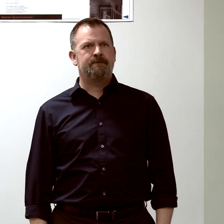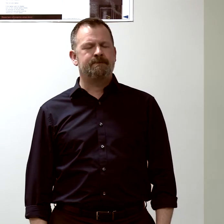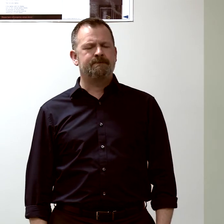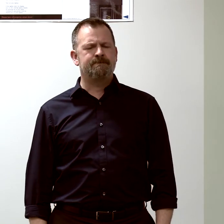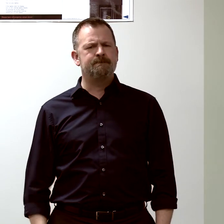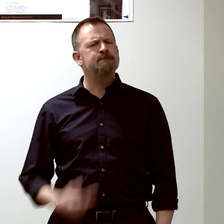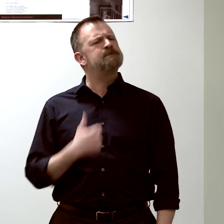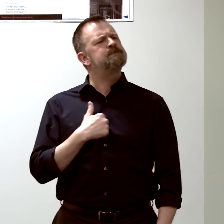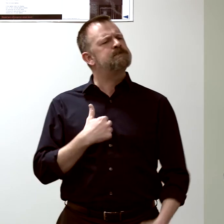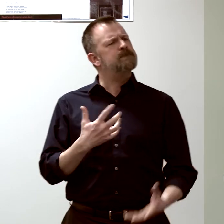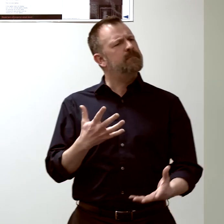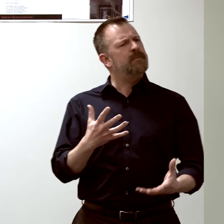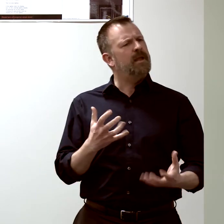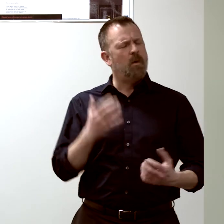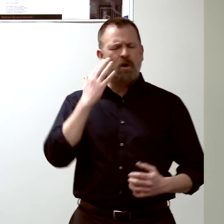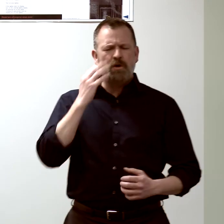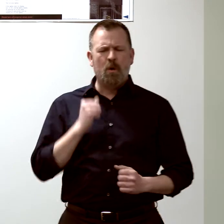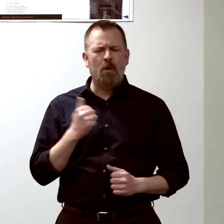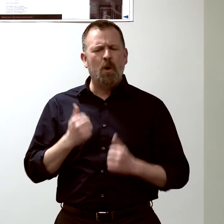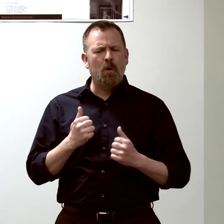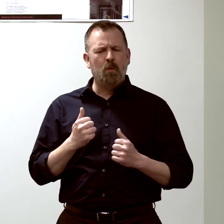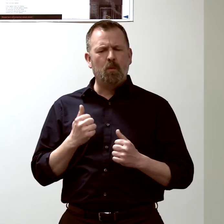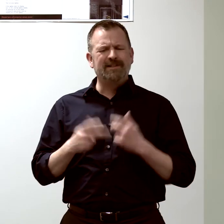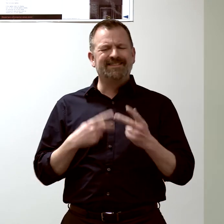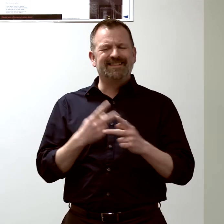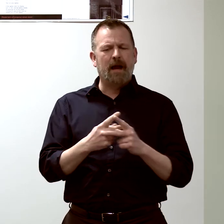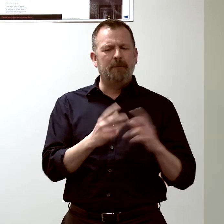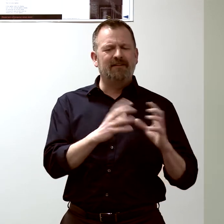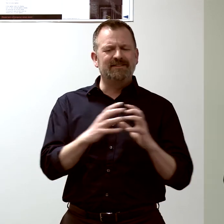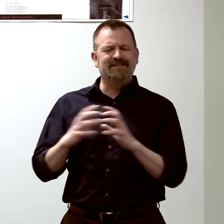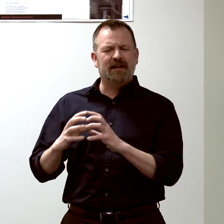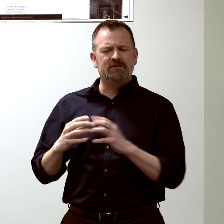what types of cell-- cells exist